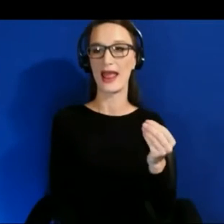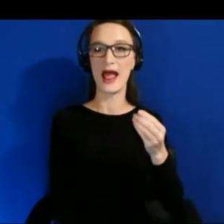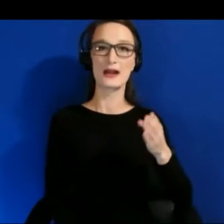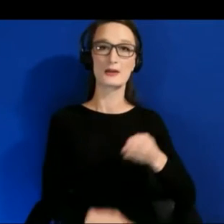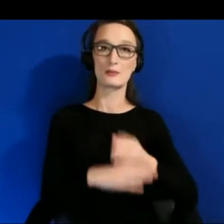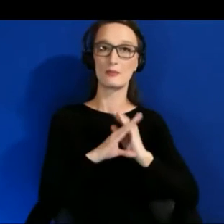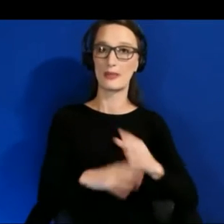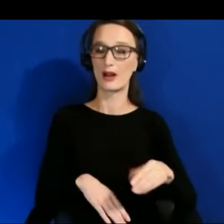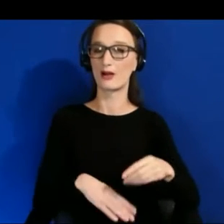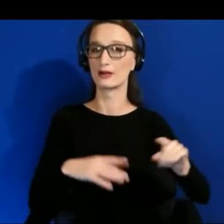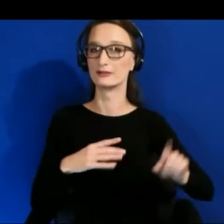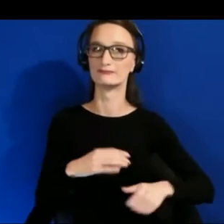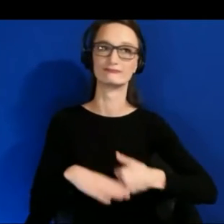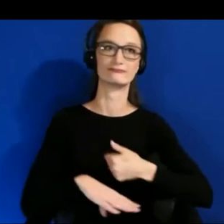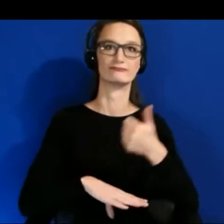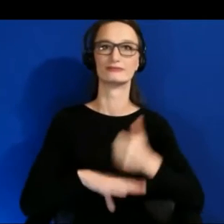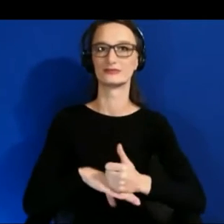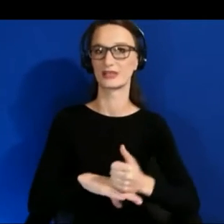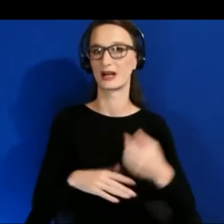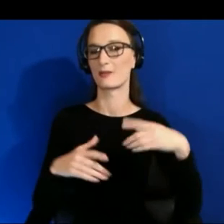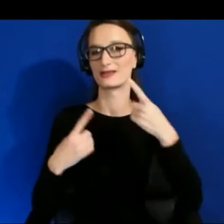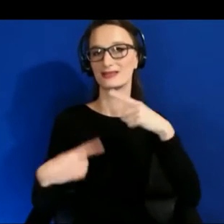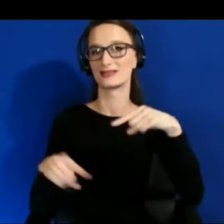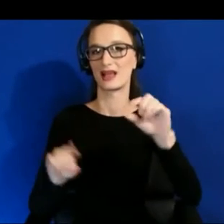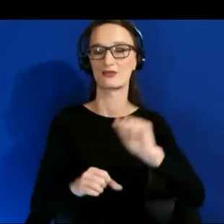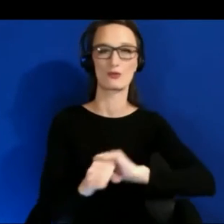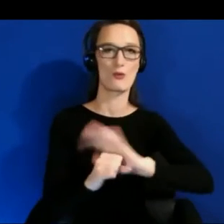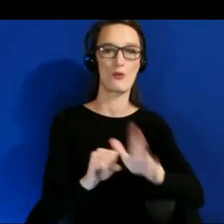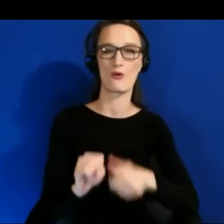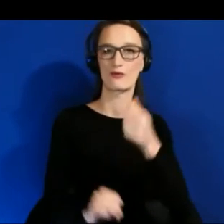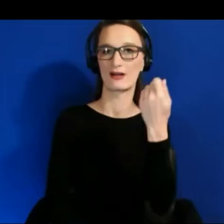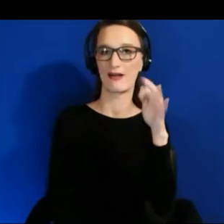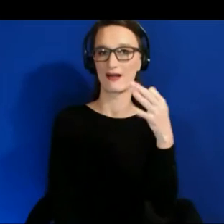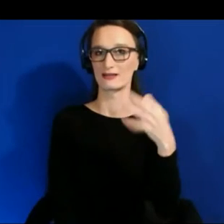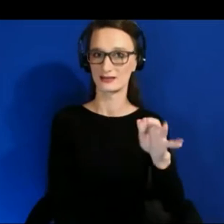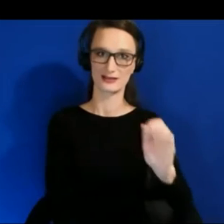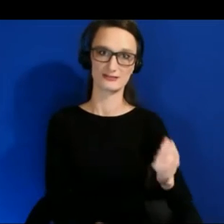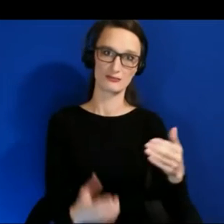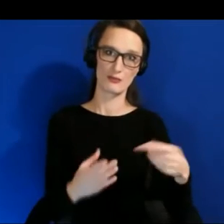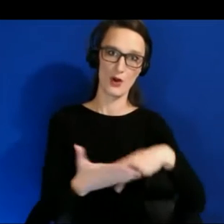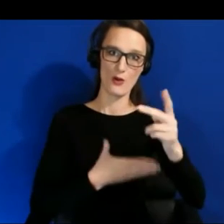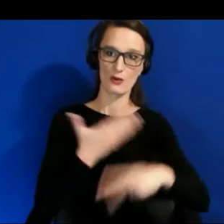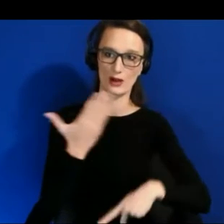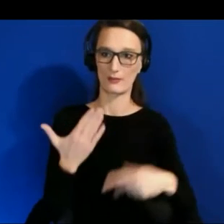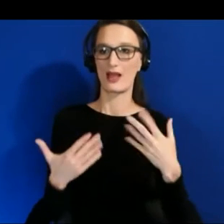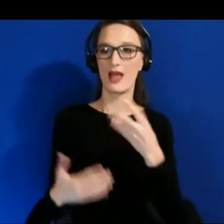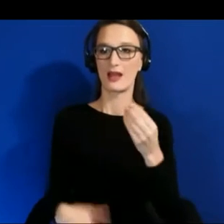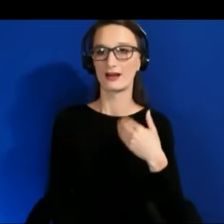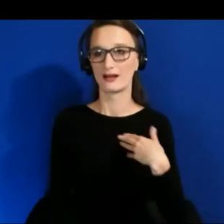We had tons of press coverage from tech outlets like CNET to more general news outlets like the Wall Street Journal.